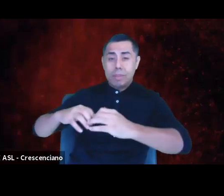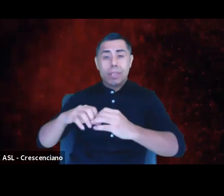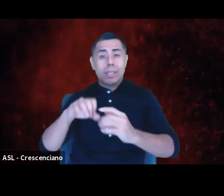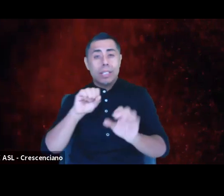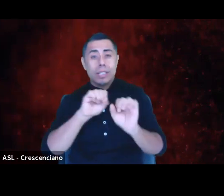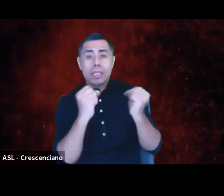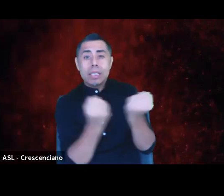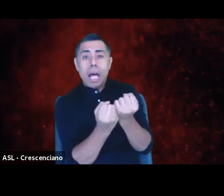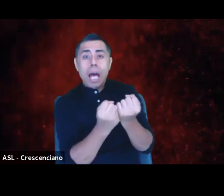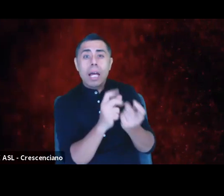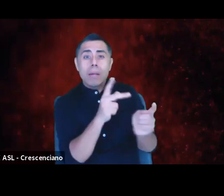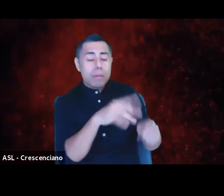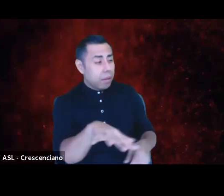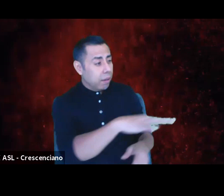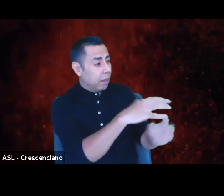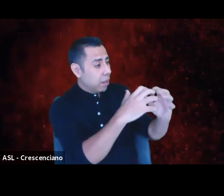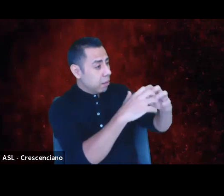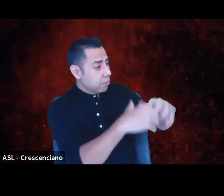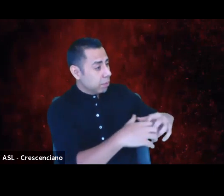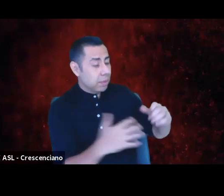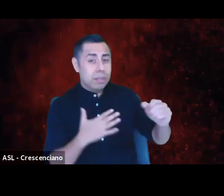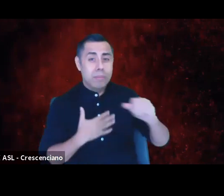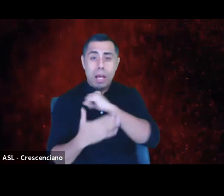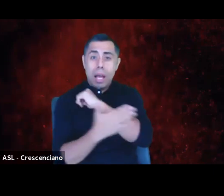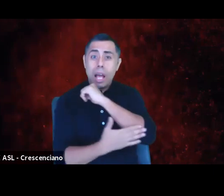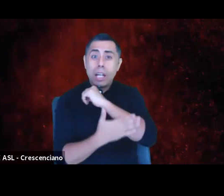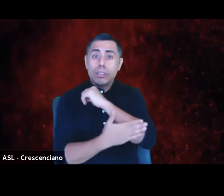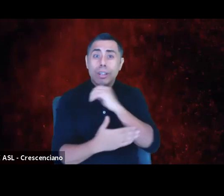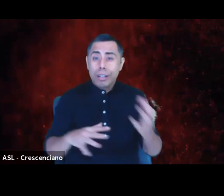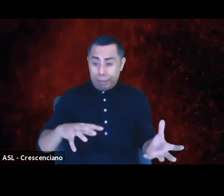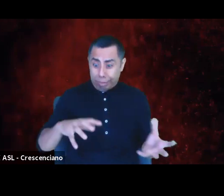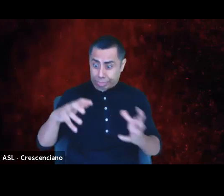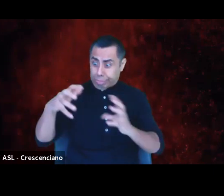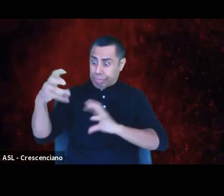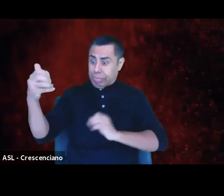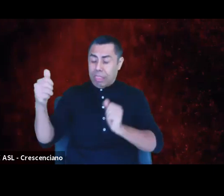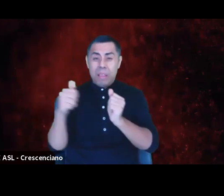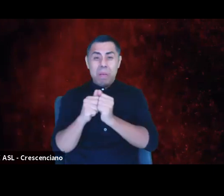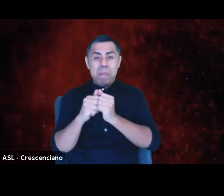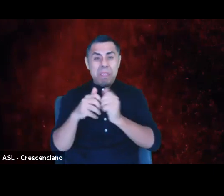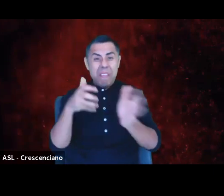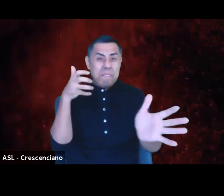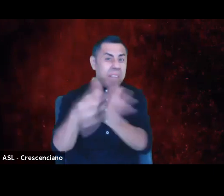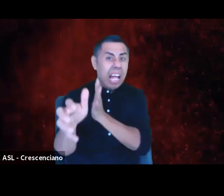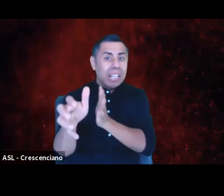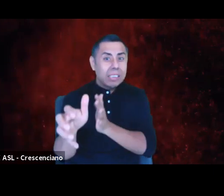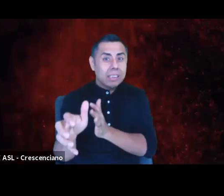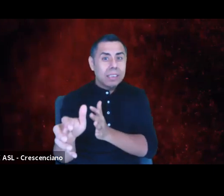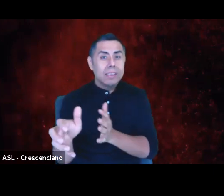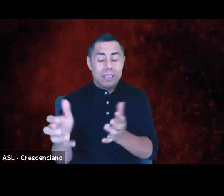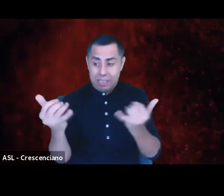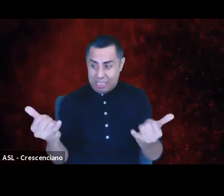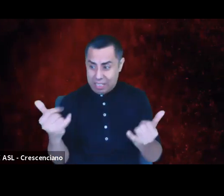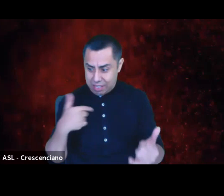my nation even coming undone violently, I am choosing to be excited.